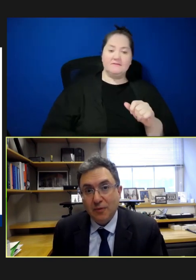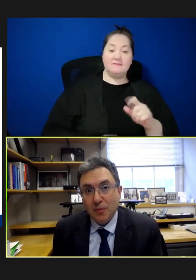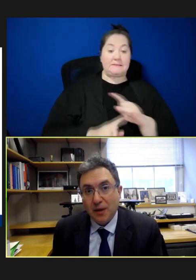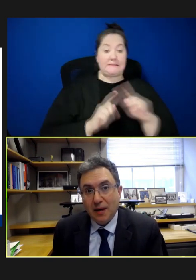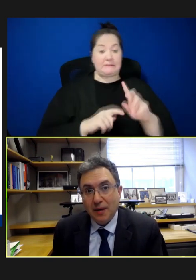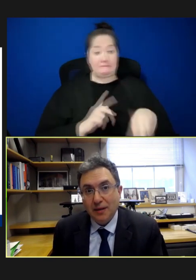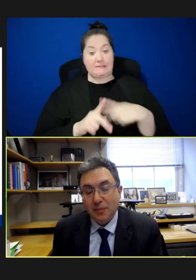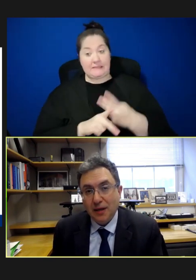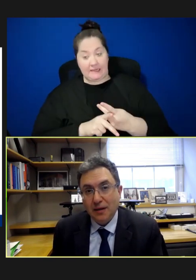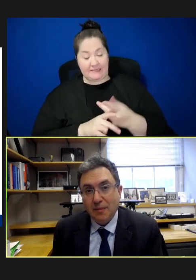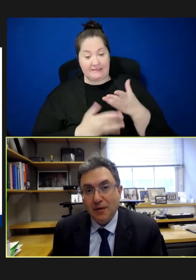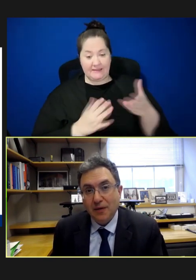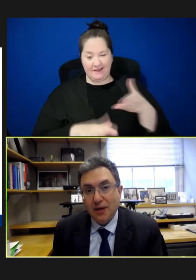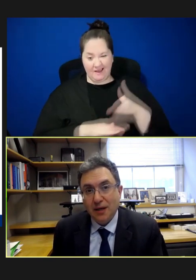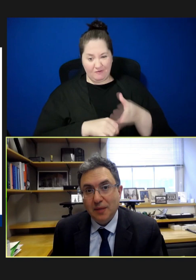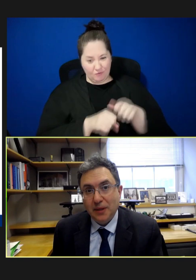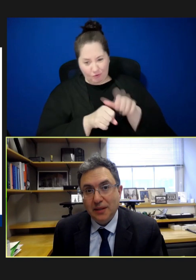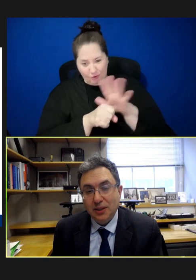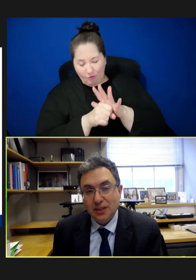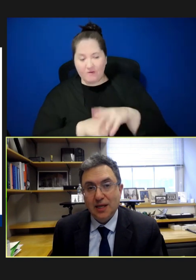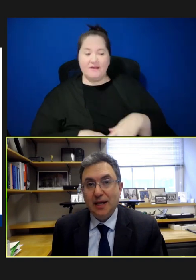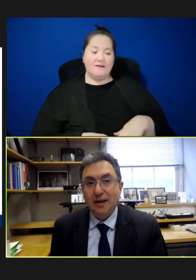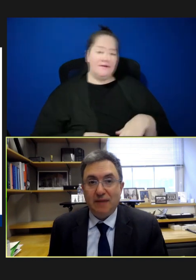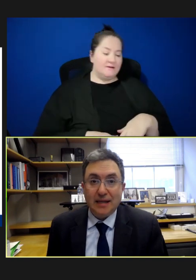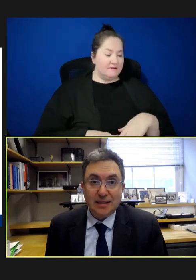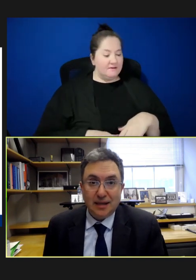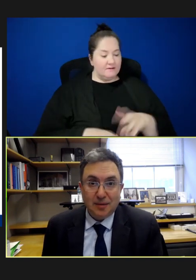from the pandemic. The pandemic fallout not being just not getting vaccinated,